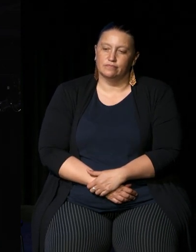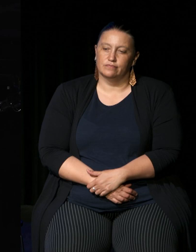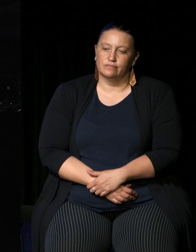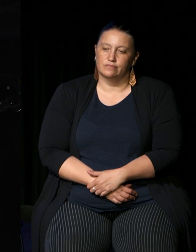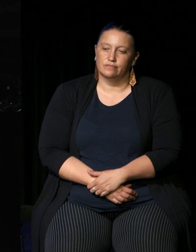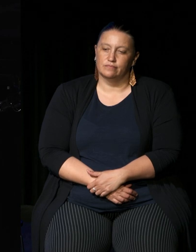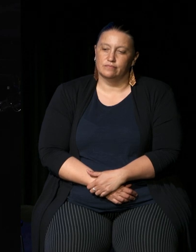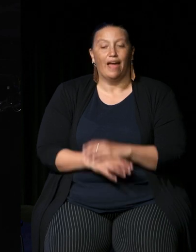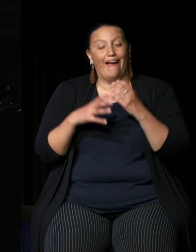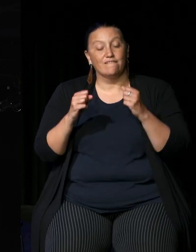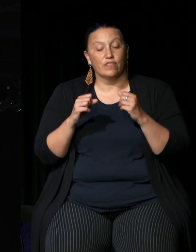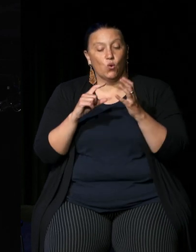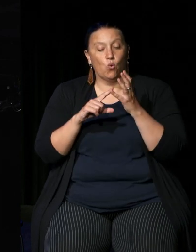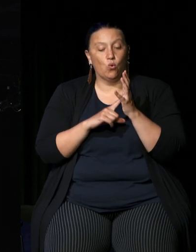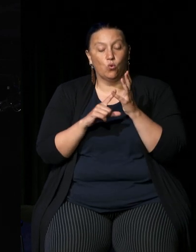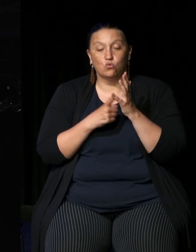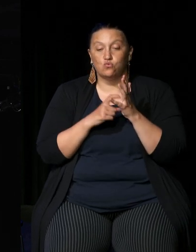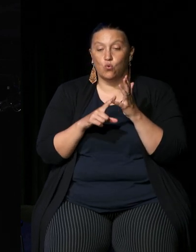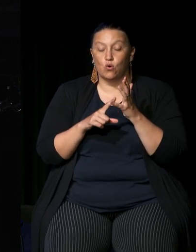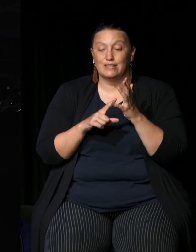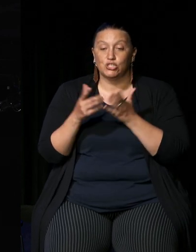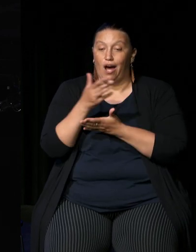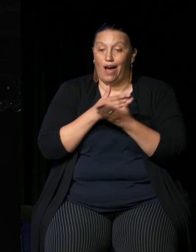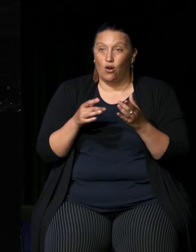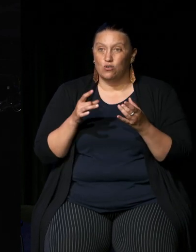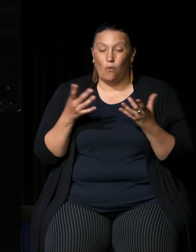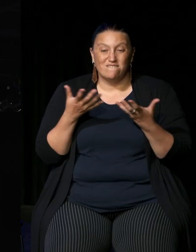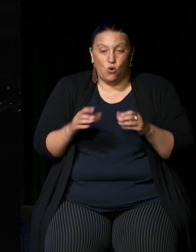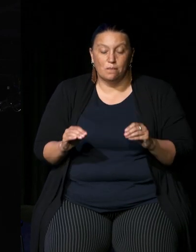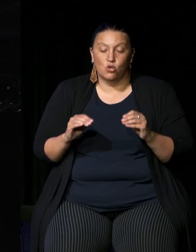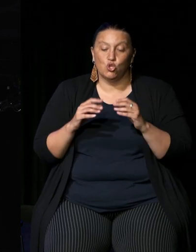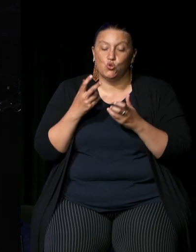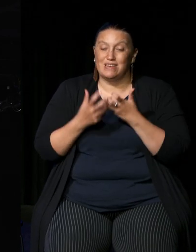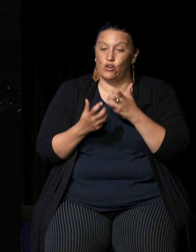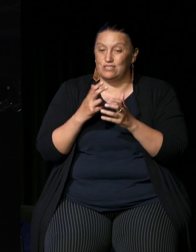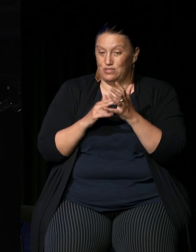primarily the Uluru dialogues run out of the University of New South Wales and there's also